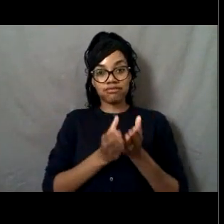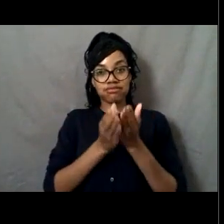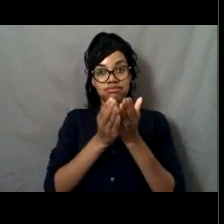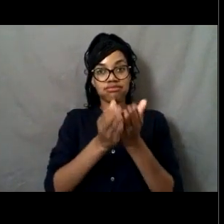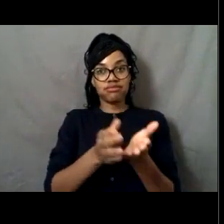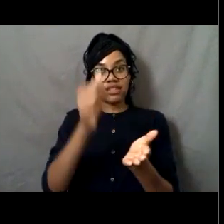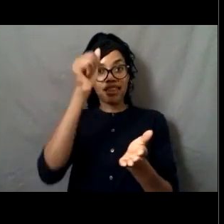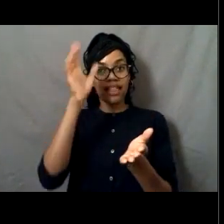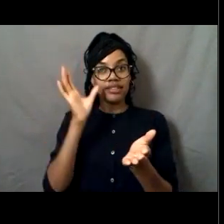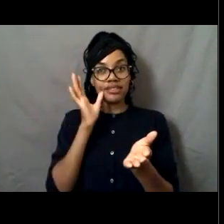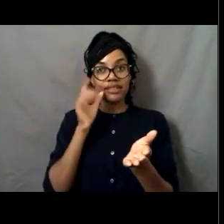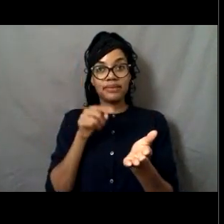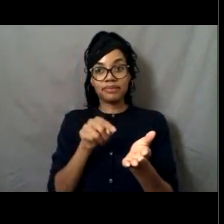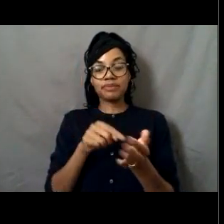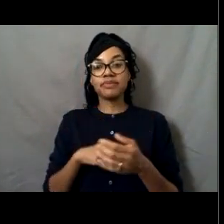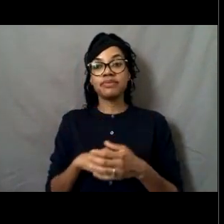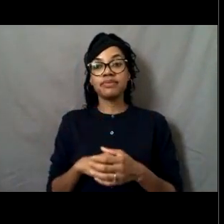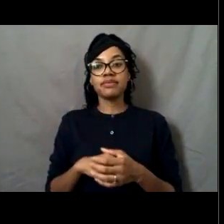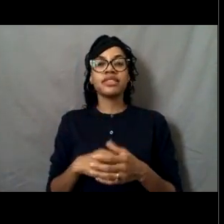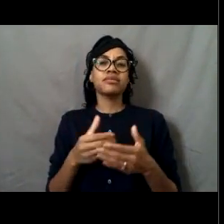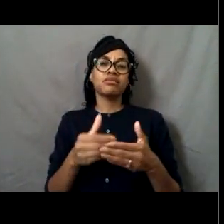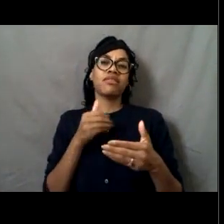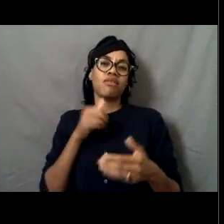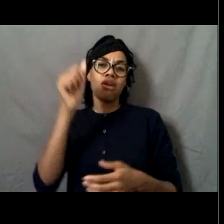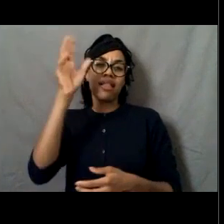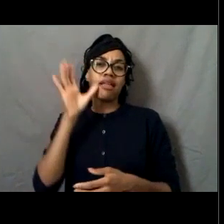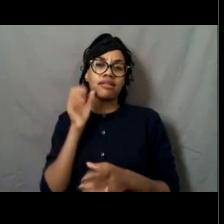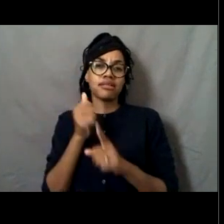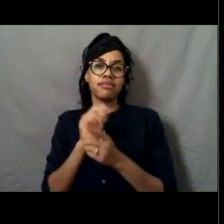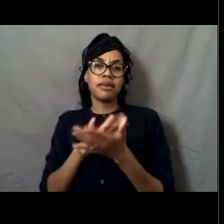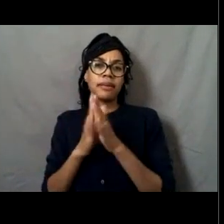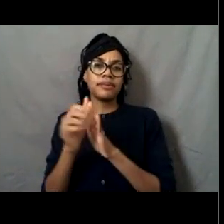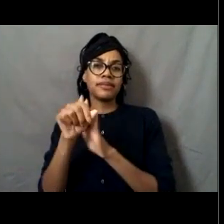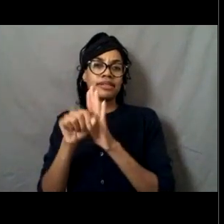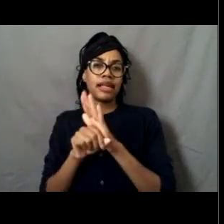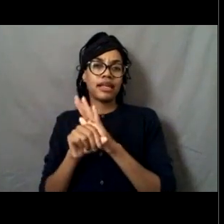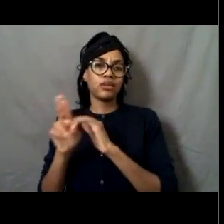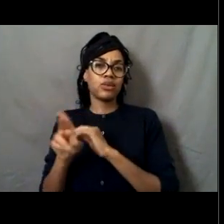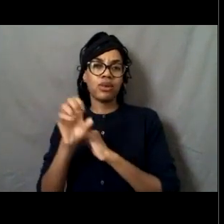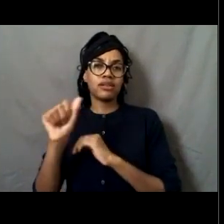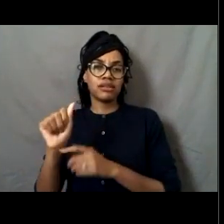before Alaska was a state. So I grew up listening to his stories about working